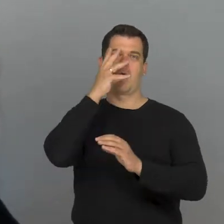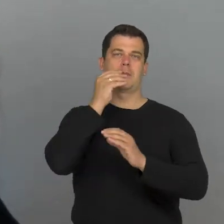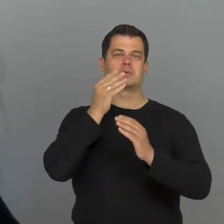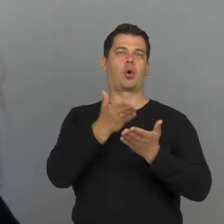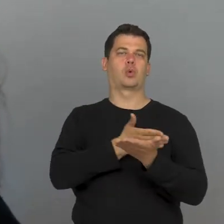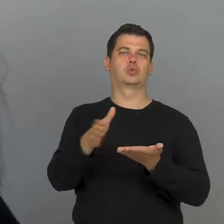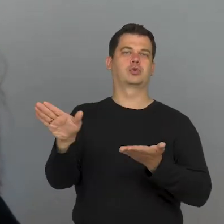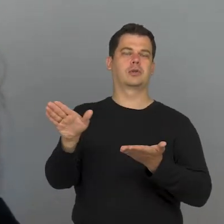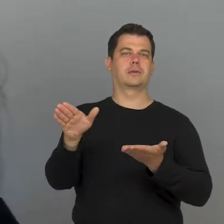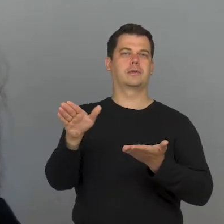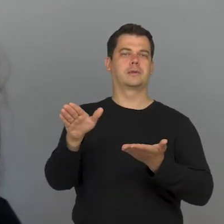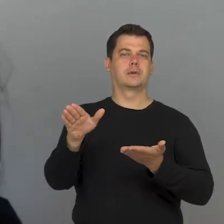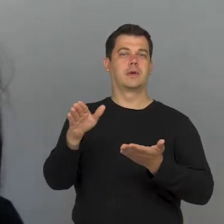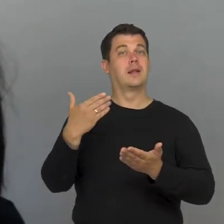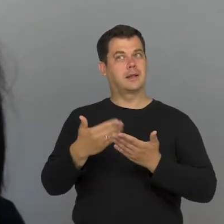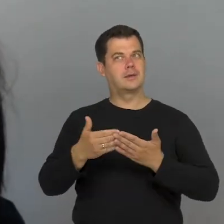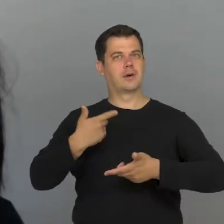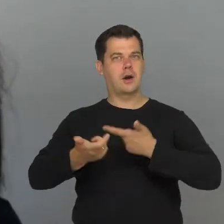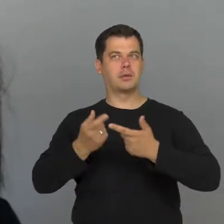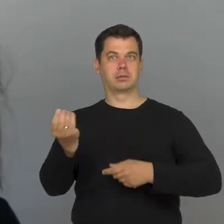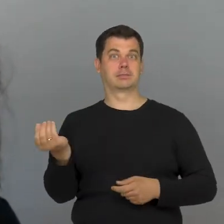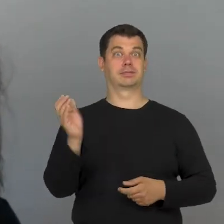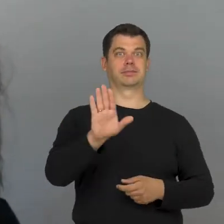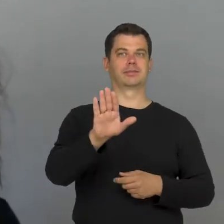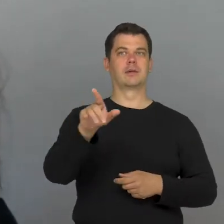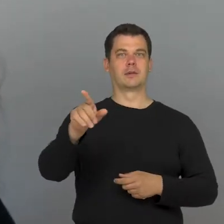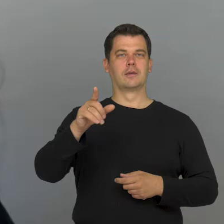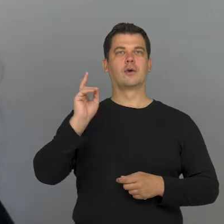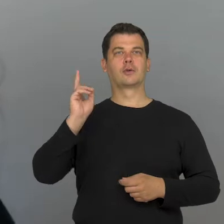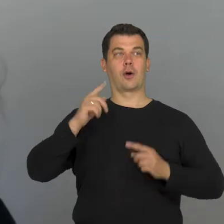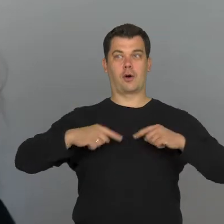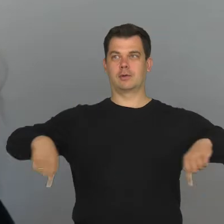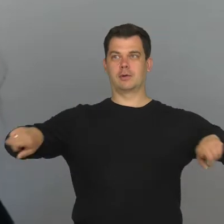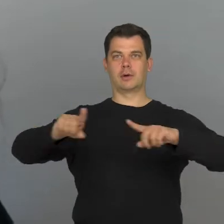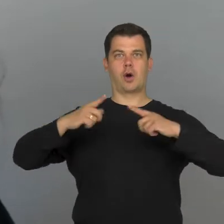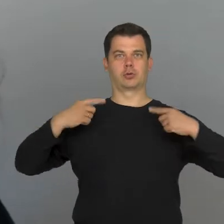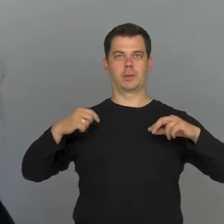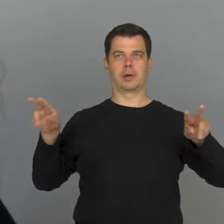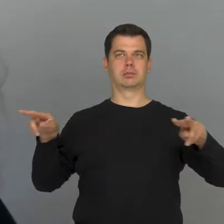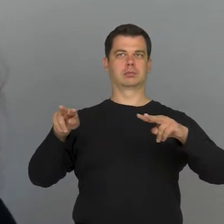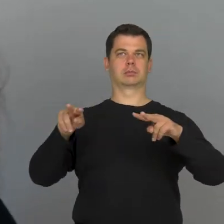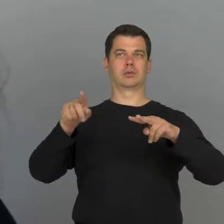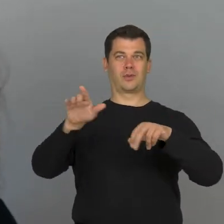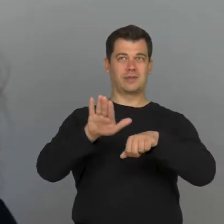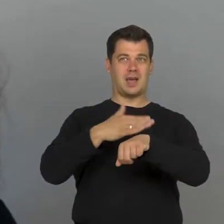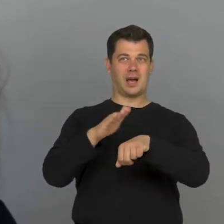And we played it with full awareness and it was interesting when people see that a naked performer in front of them